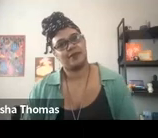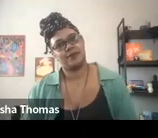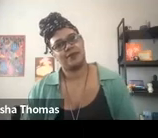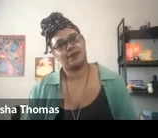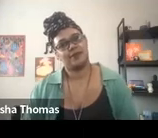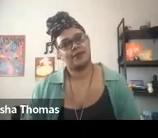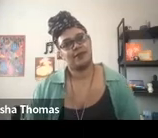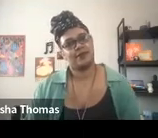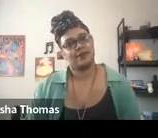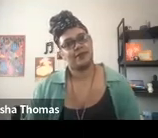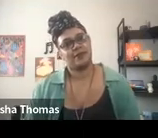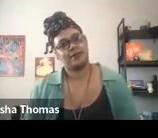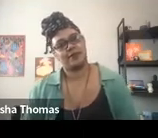The streak of yellow descends.